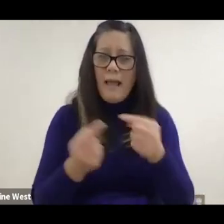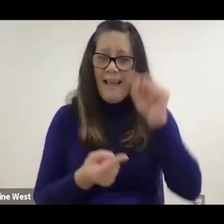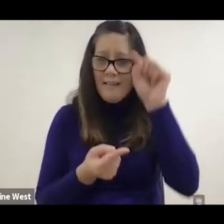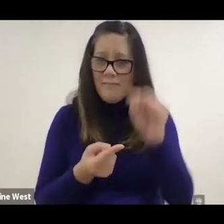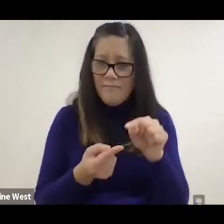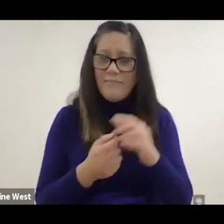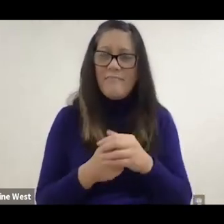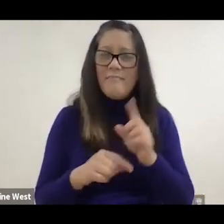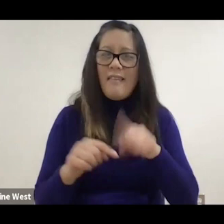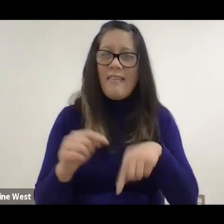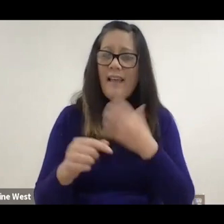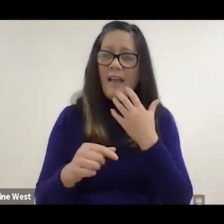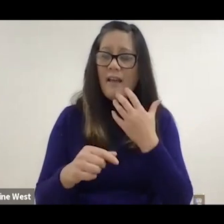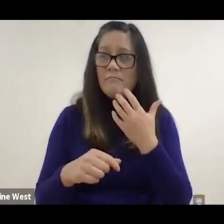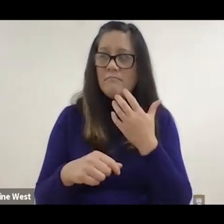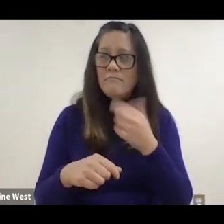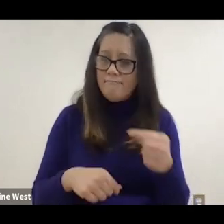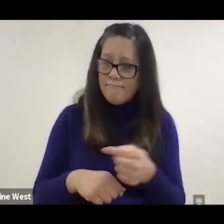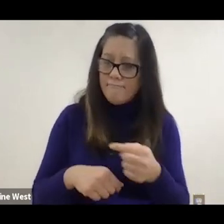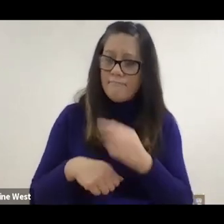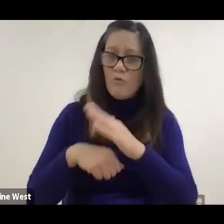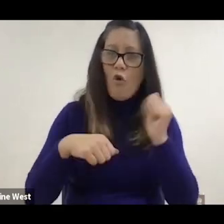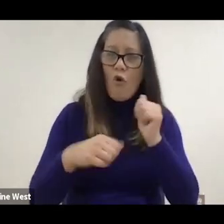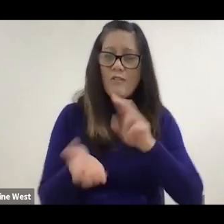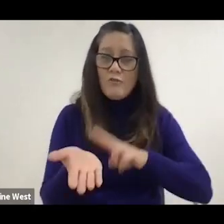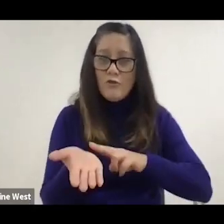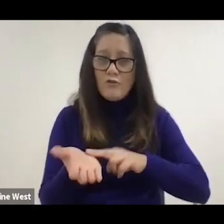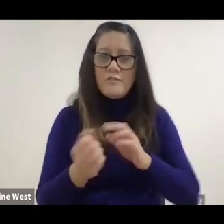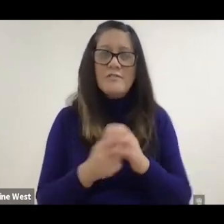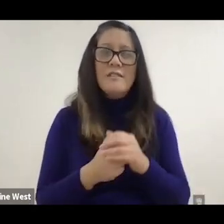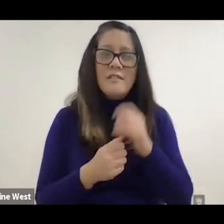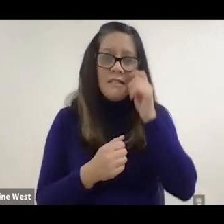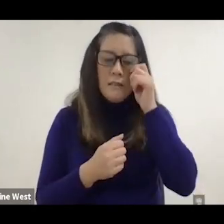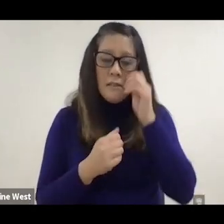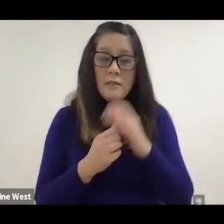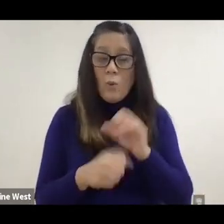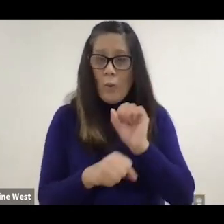the FDA and they said, well, as long as you don't actually modify this switch,